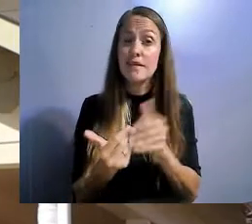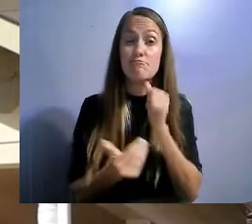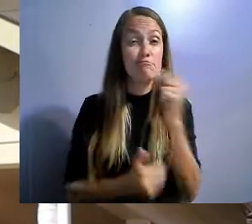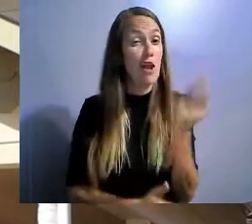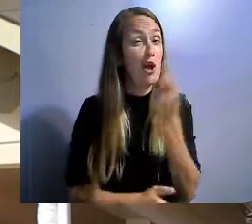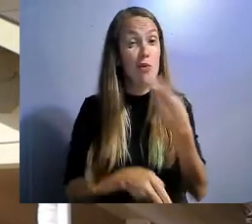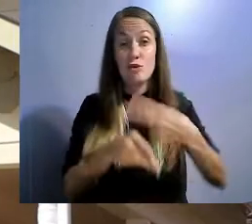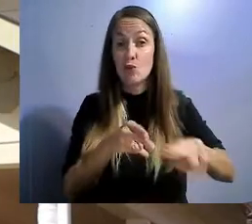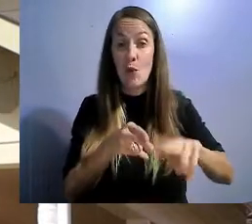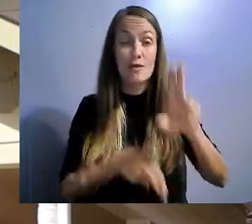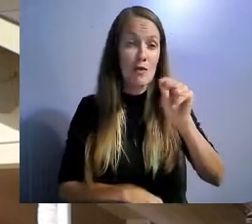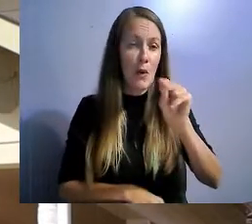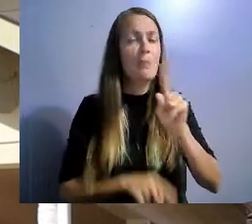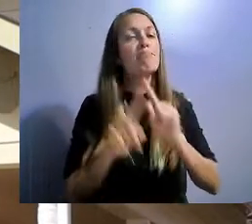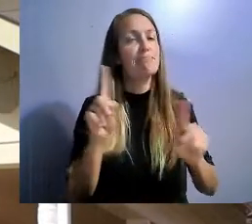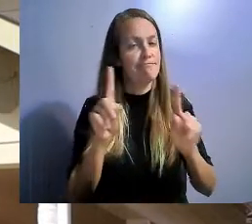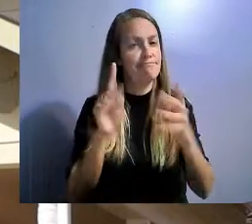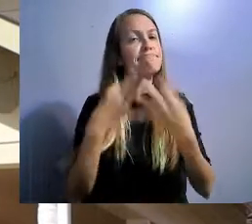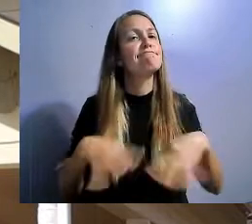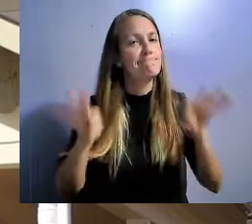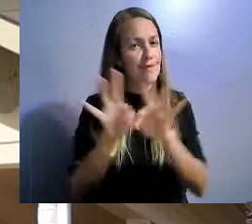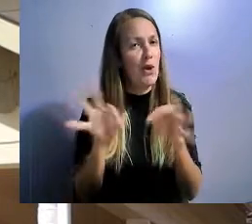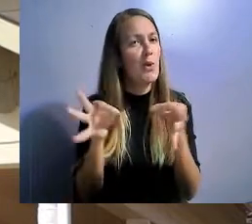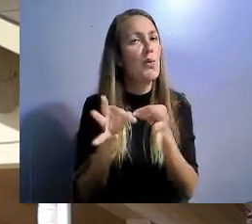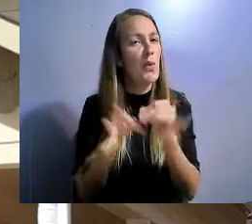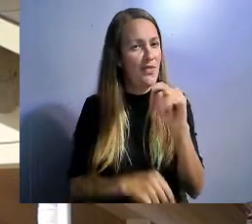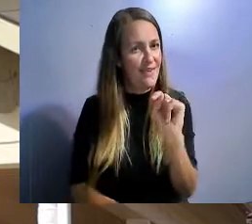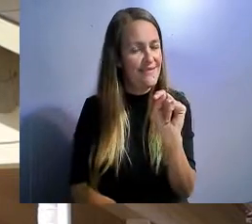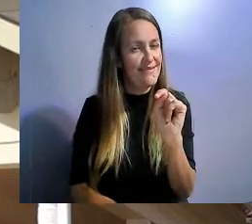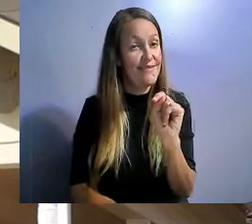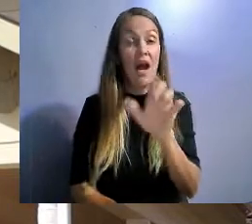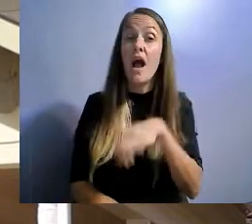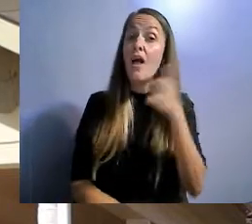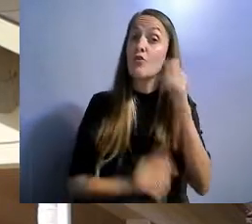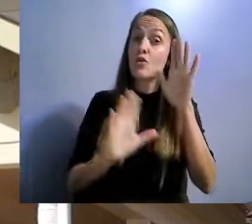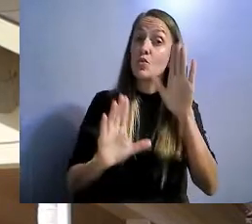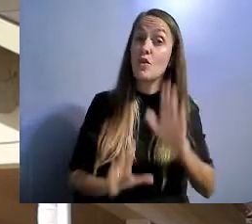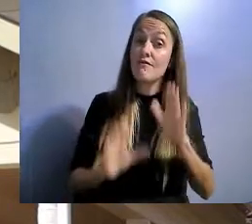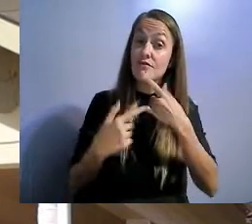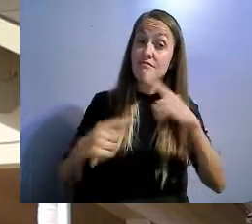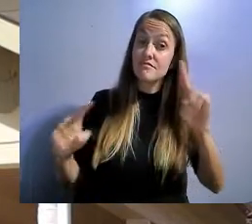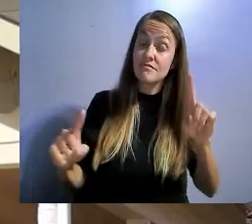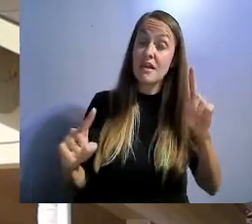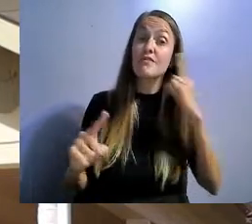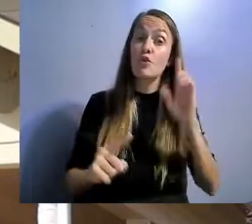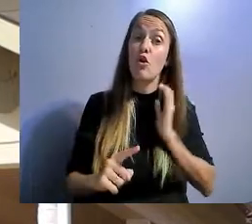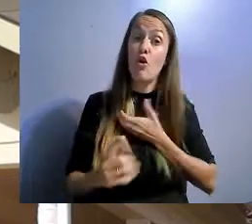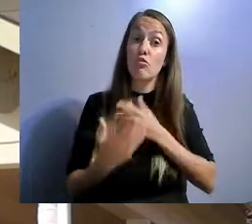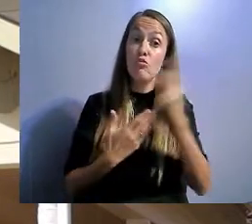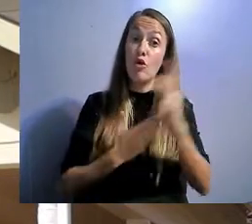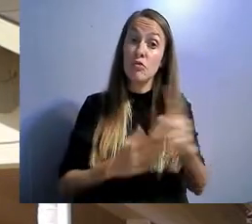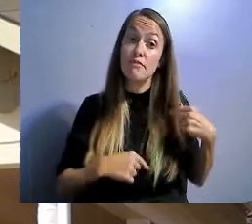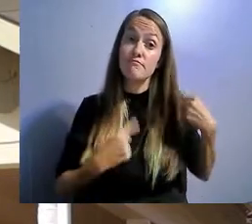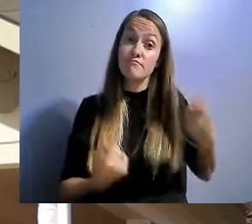Another great success for the civil rights legal program over the past couple of years is the passage of House Bill 211110.